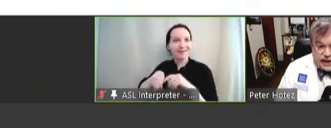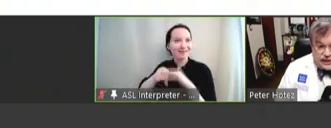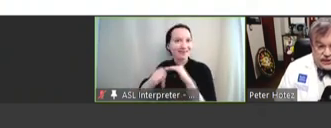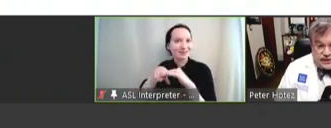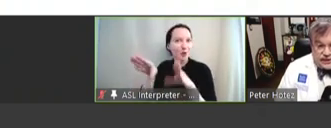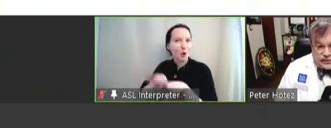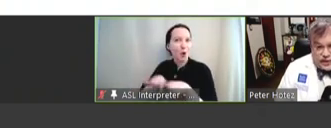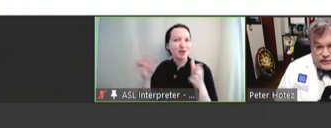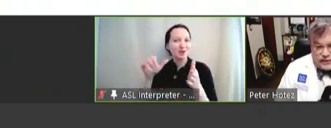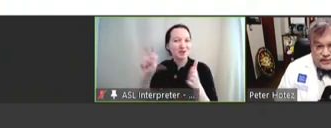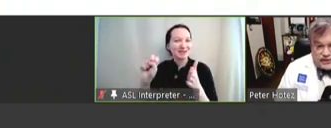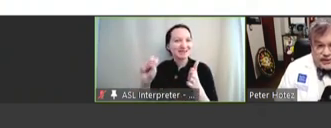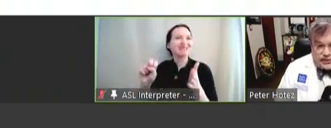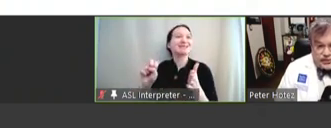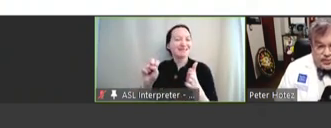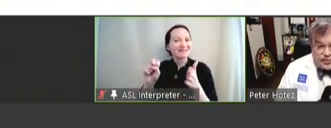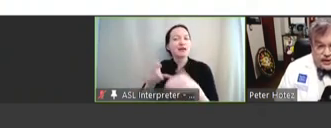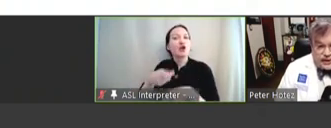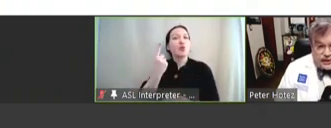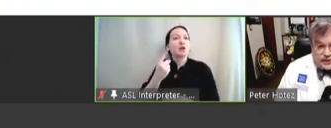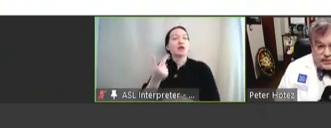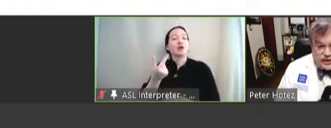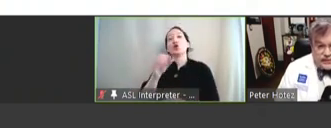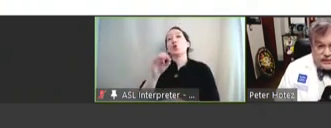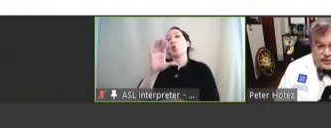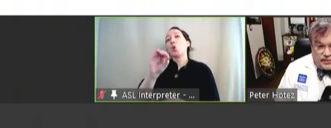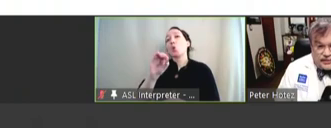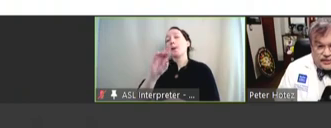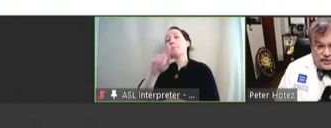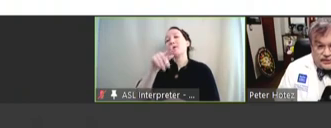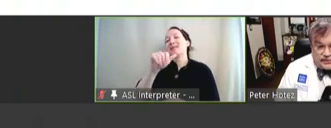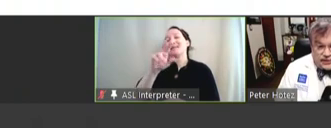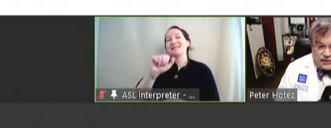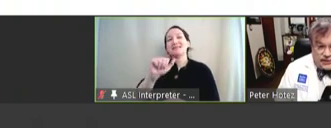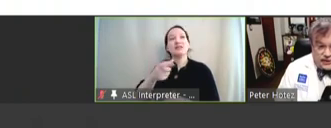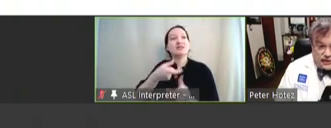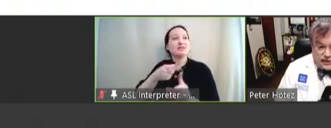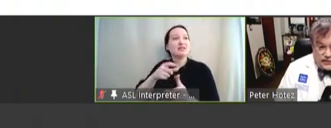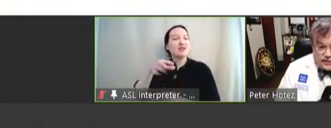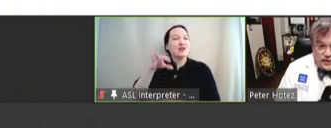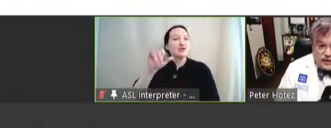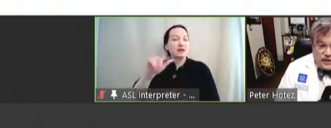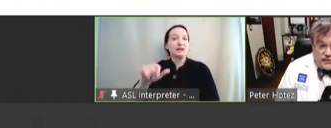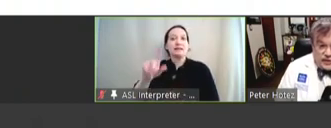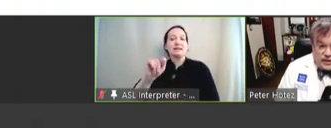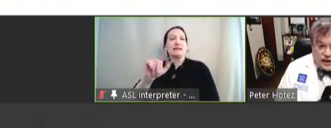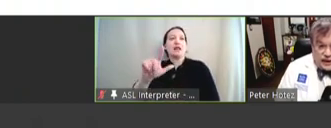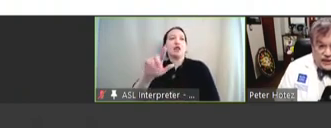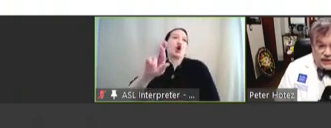adjuvants, and one of them is this glucopyranose lipidae from entry, which is a TLR4 adjuvant.